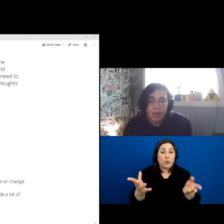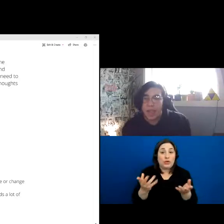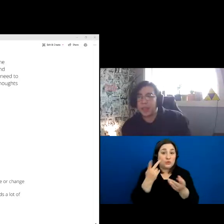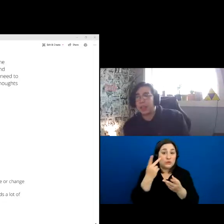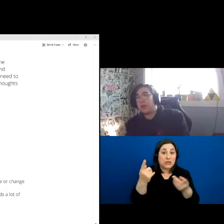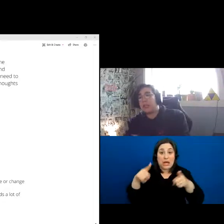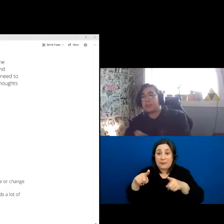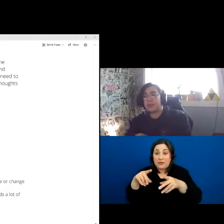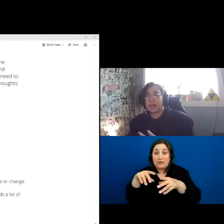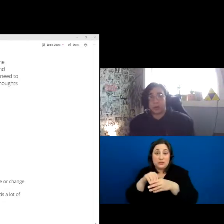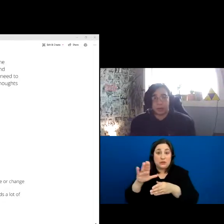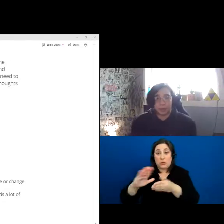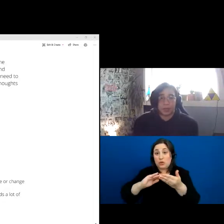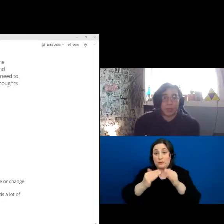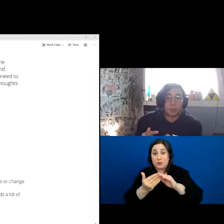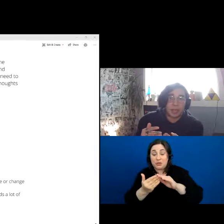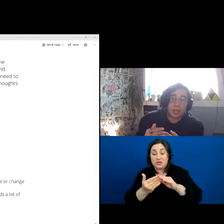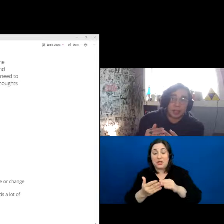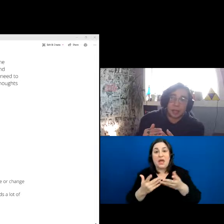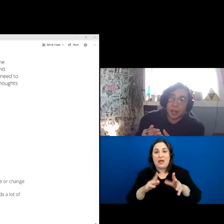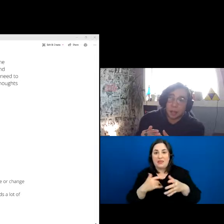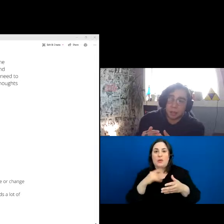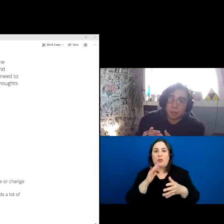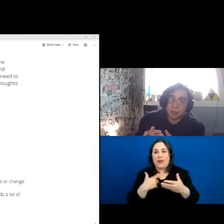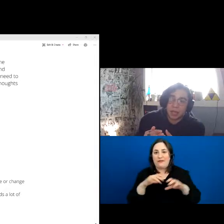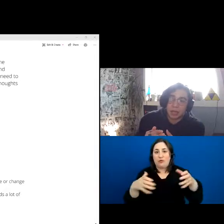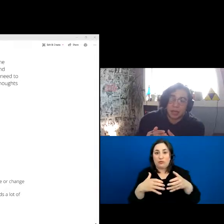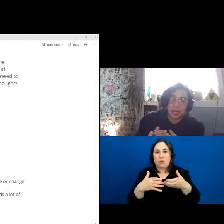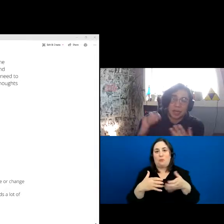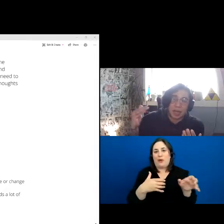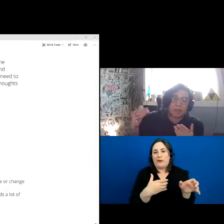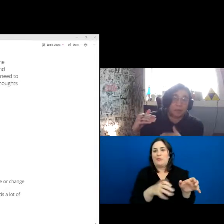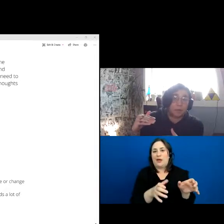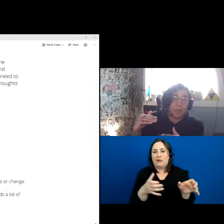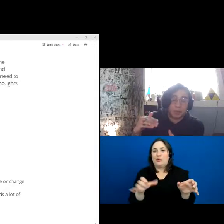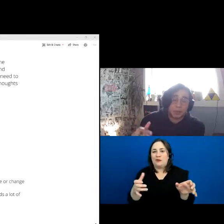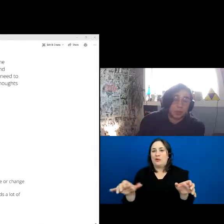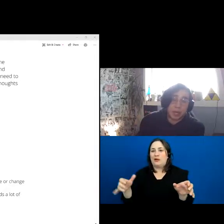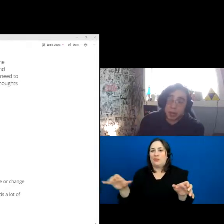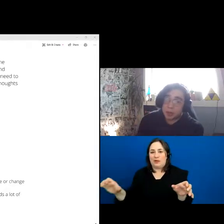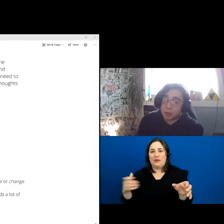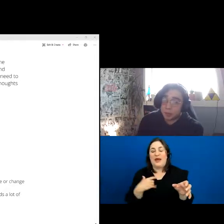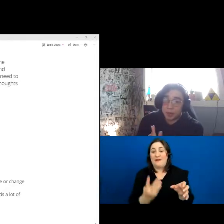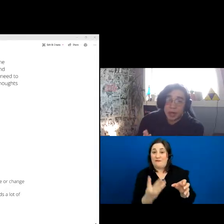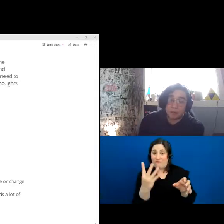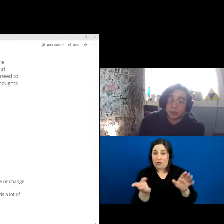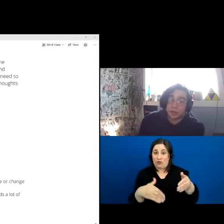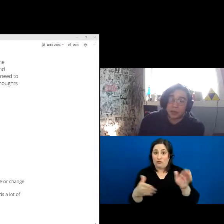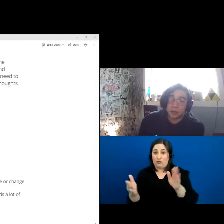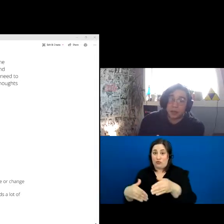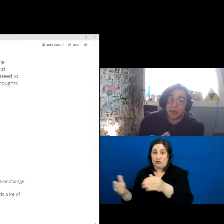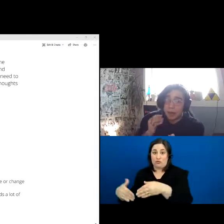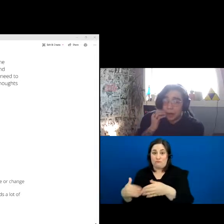and then going into breakout groups and having four specific breakout rooms for everybody to join